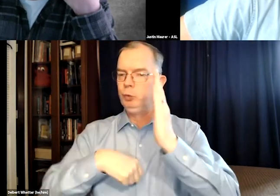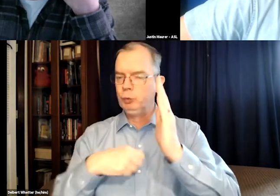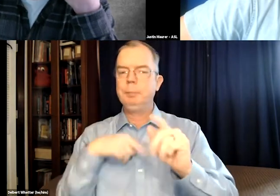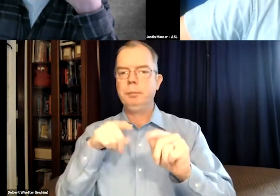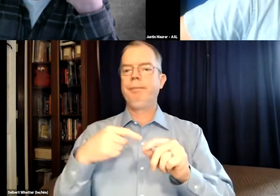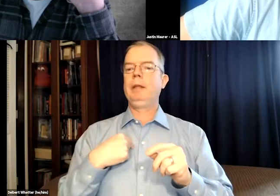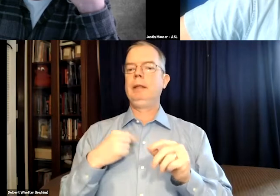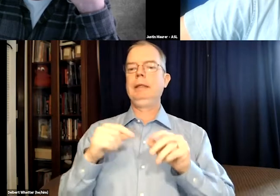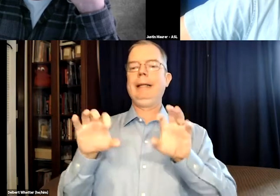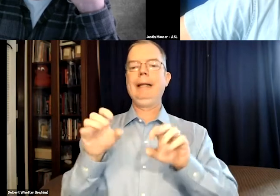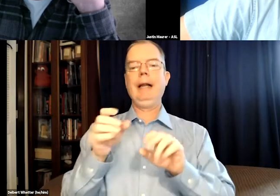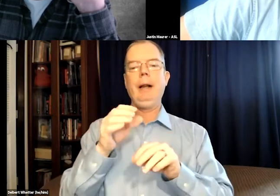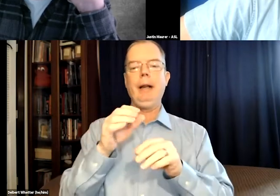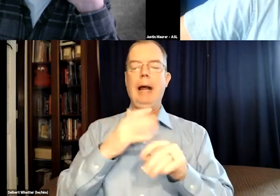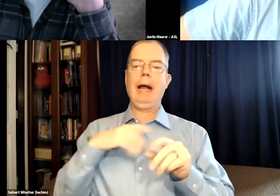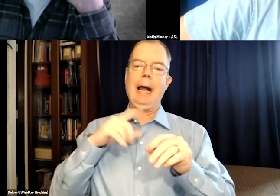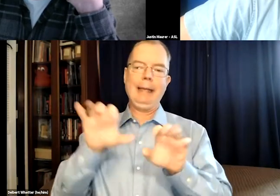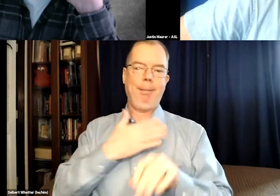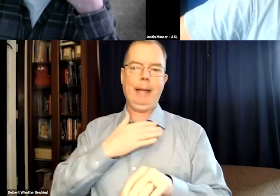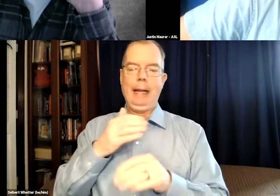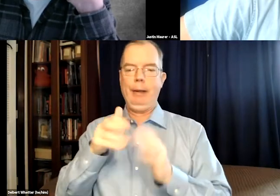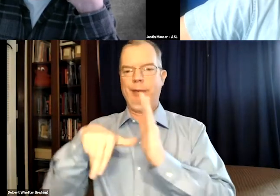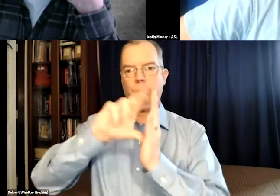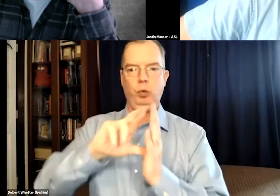and I found that they weren't exactly matching up with our script.